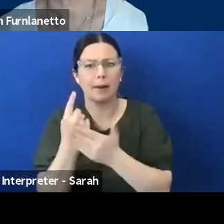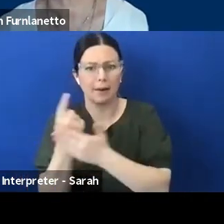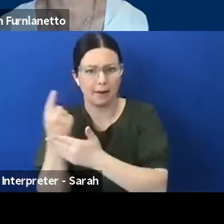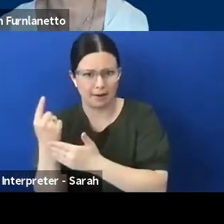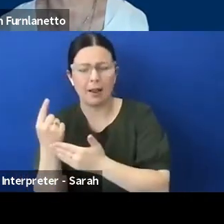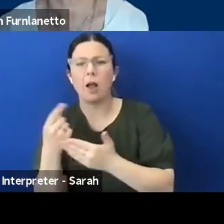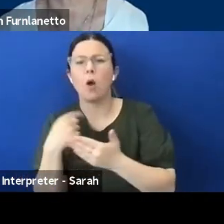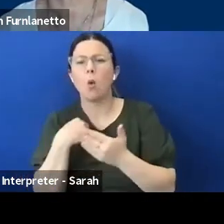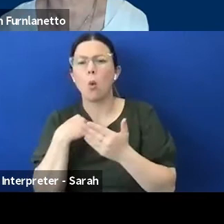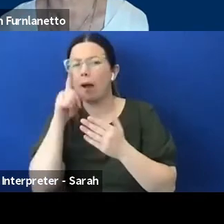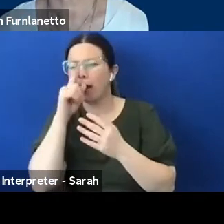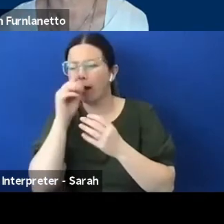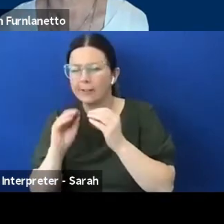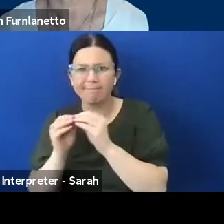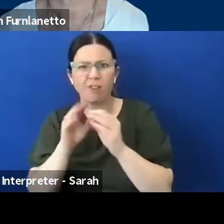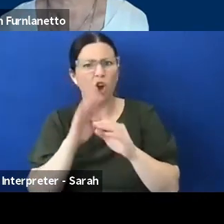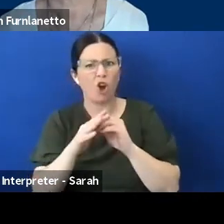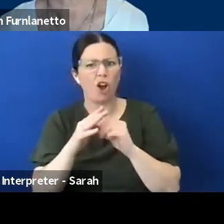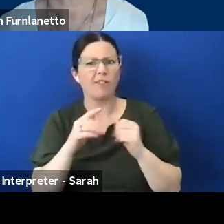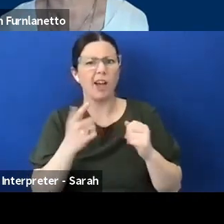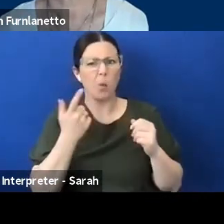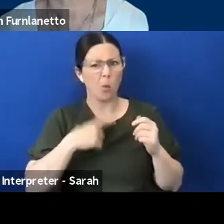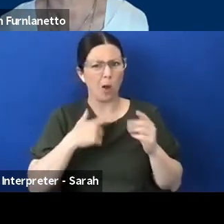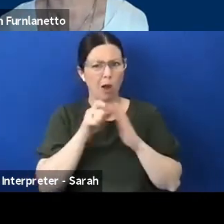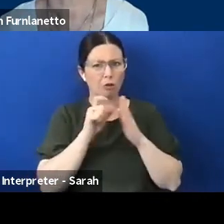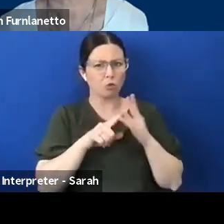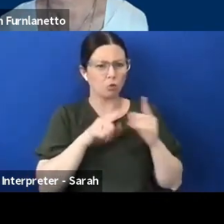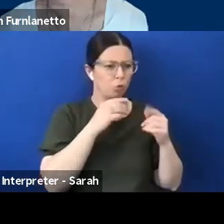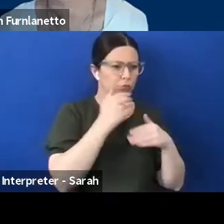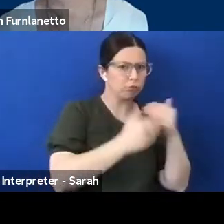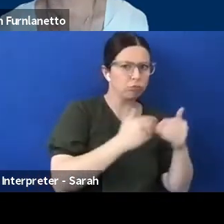particular actions were taken in a particular time and the responses were shaped, in the way